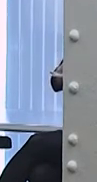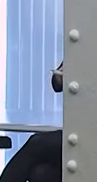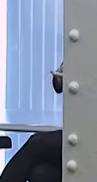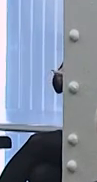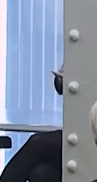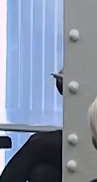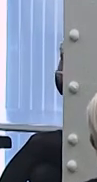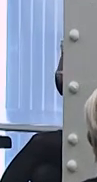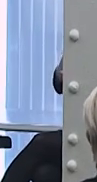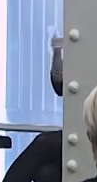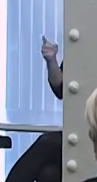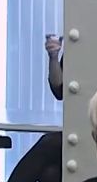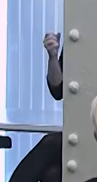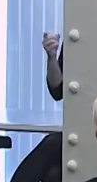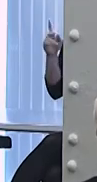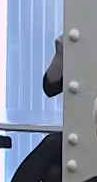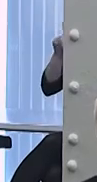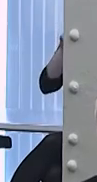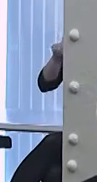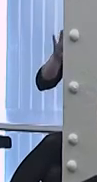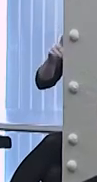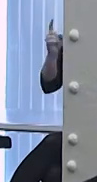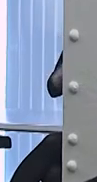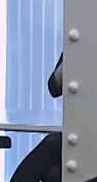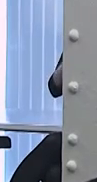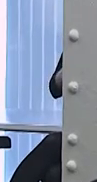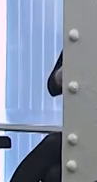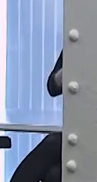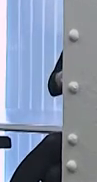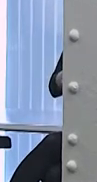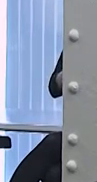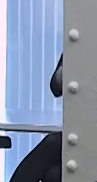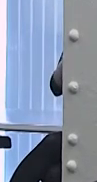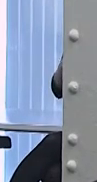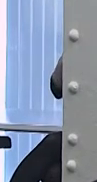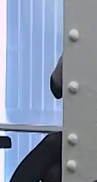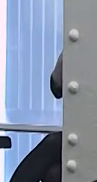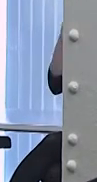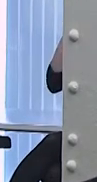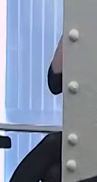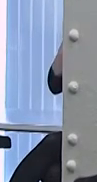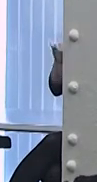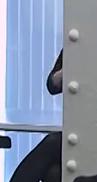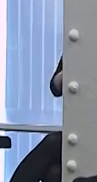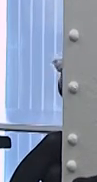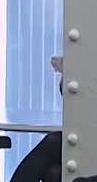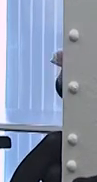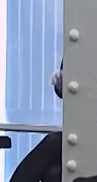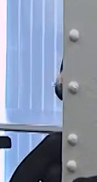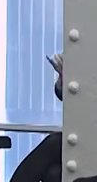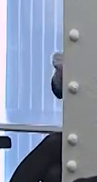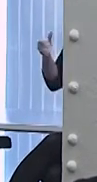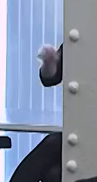that coercion in the area we're talking about there such as denial of care because someone